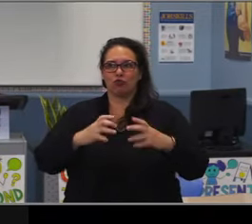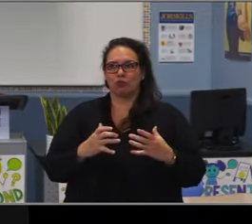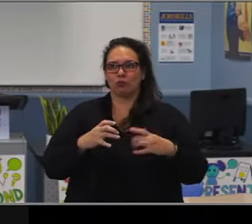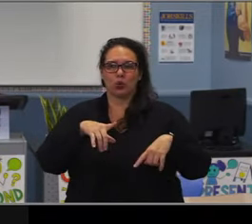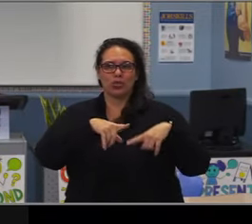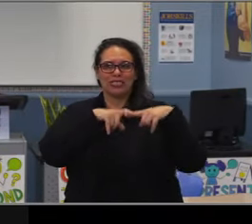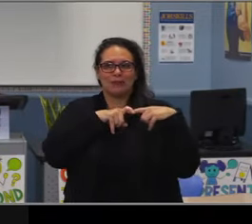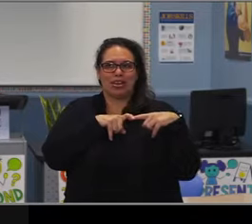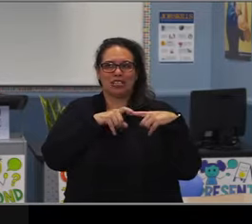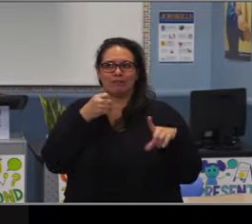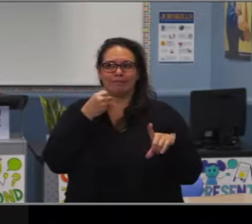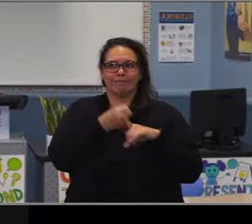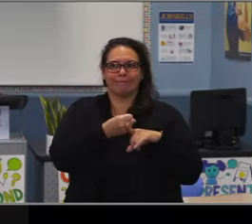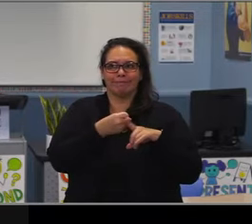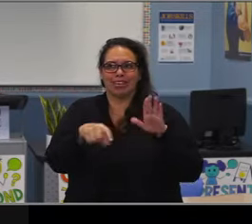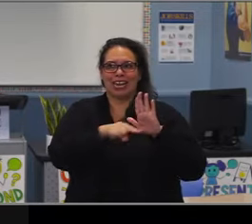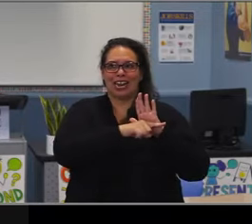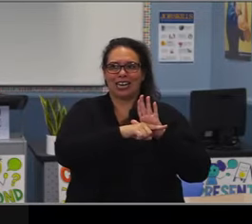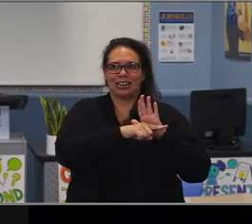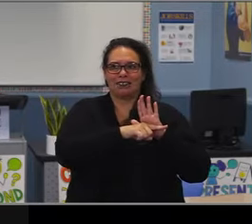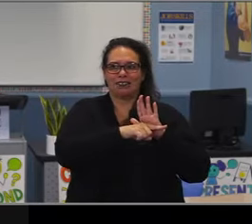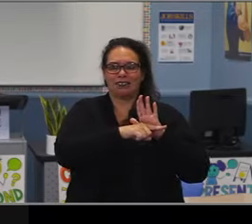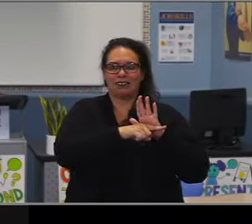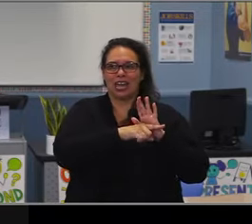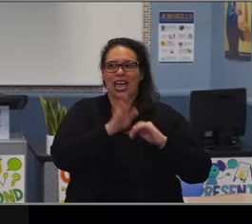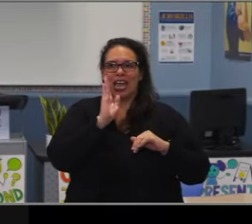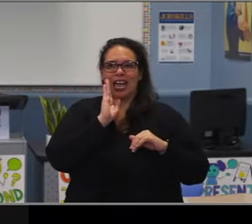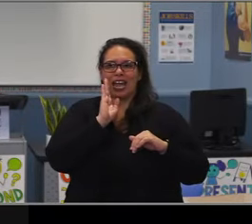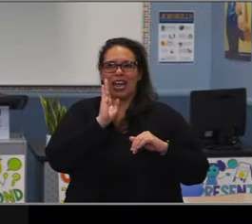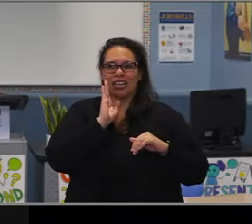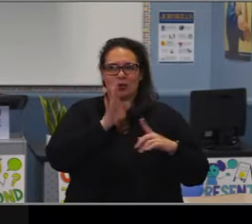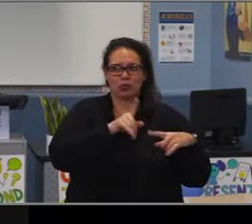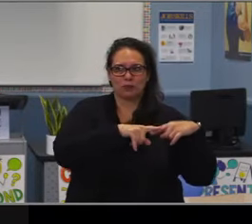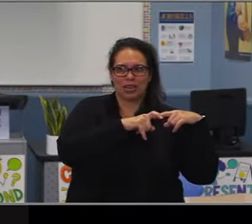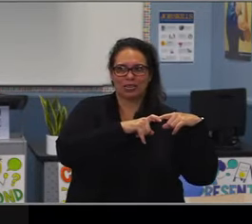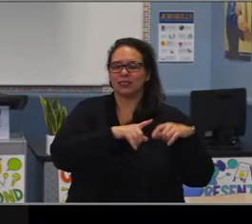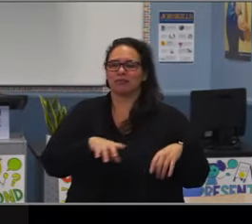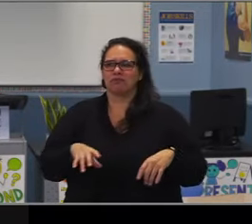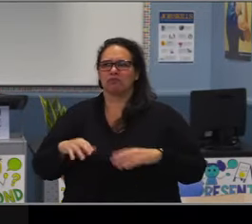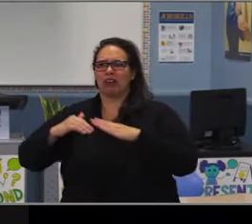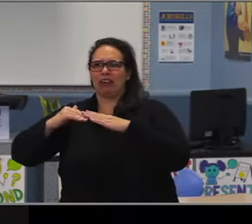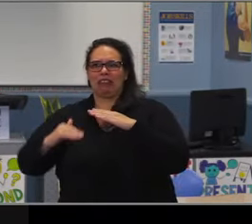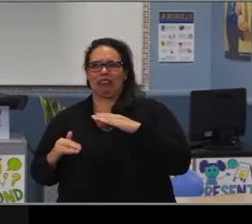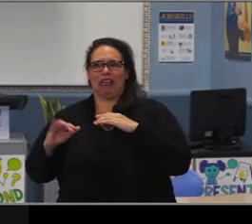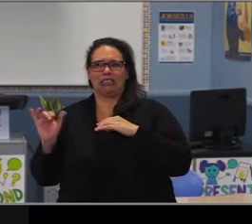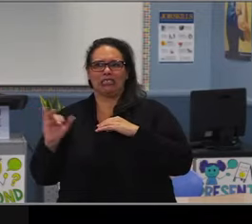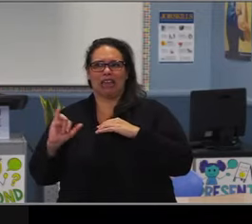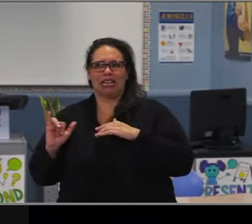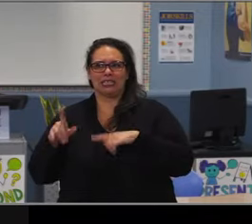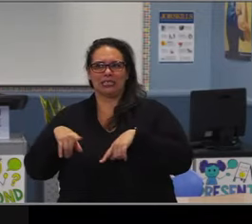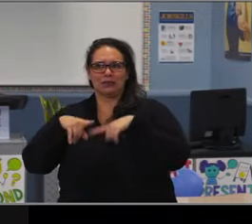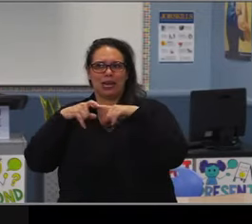and it happens for all students. That really isn't an over impact on the LatinX sub group,